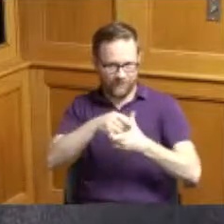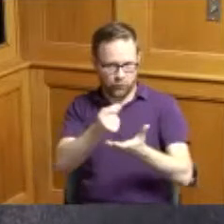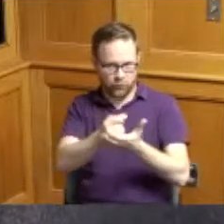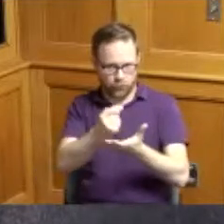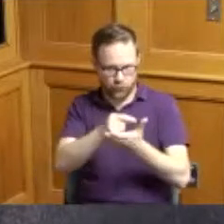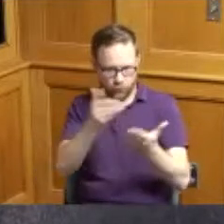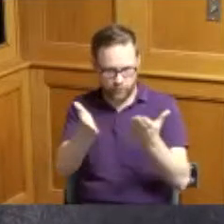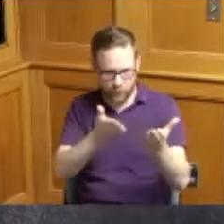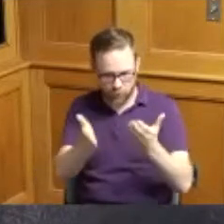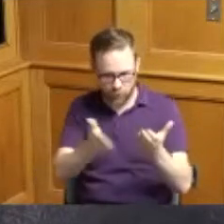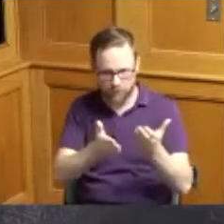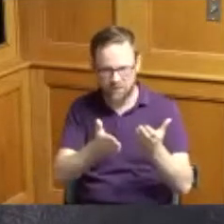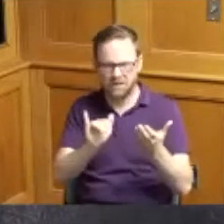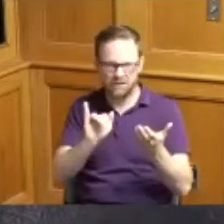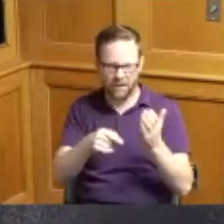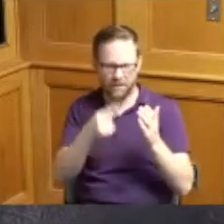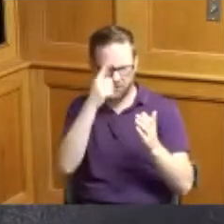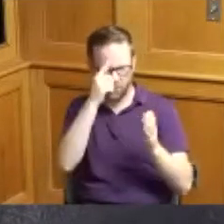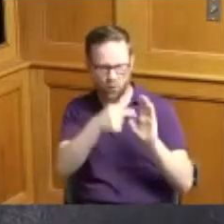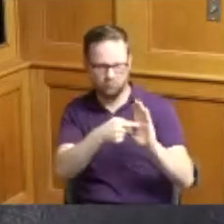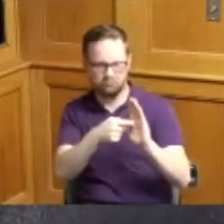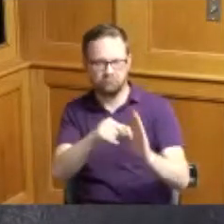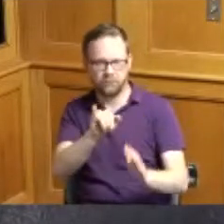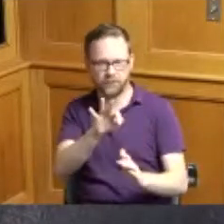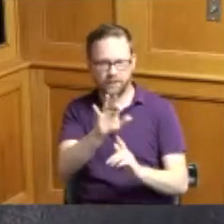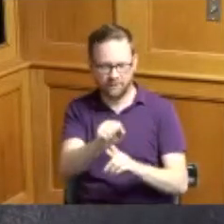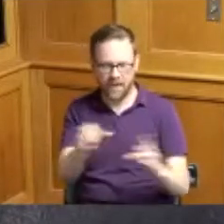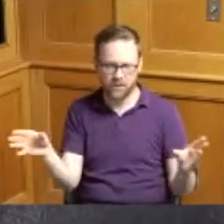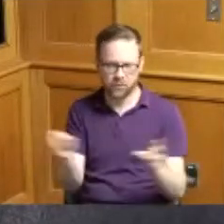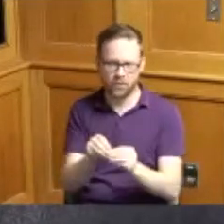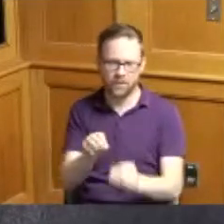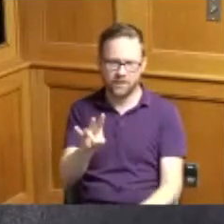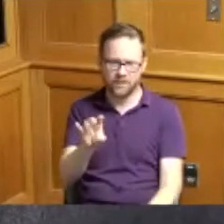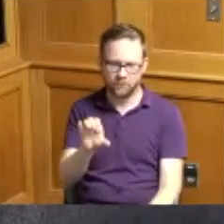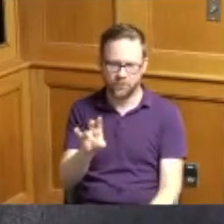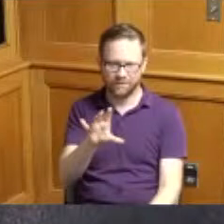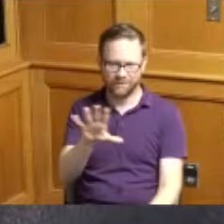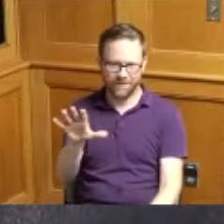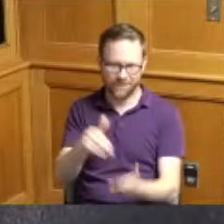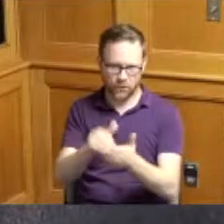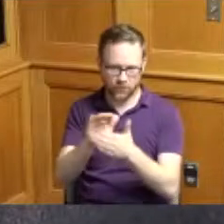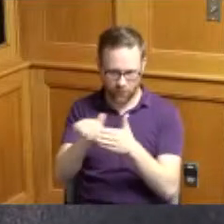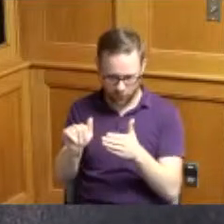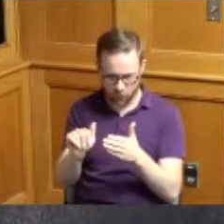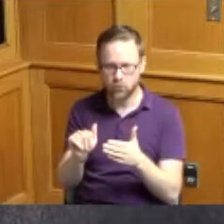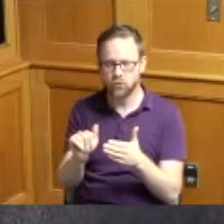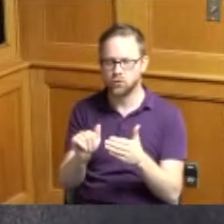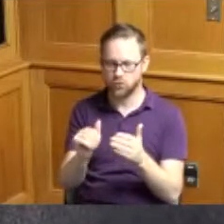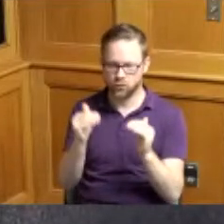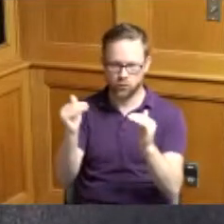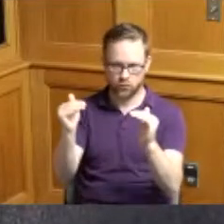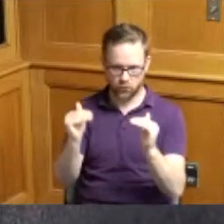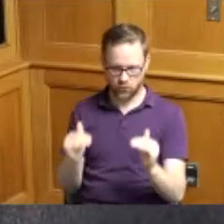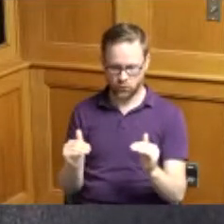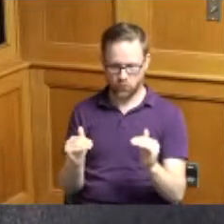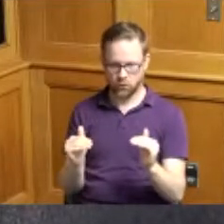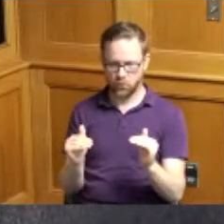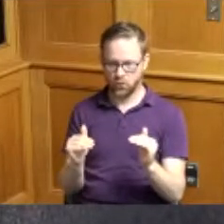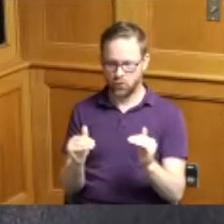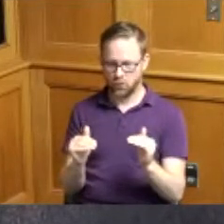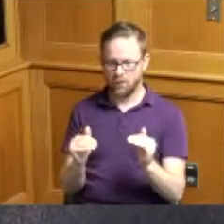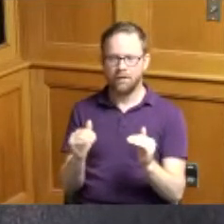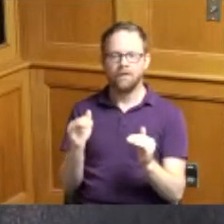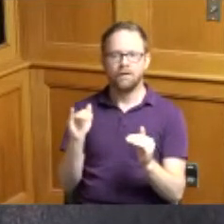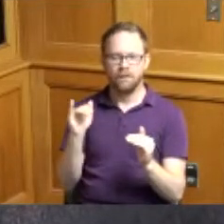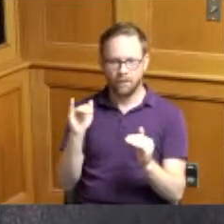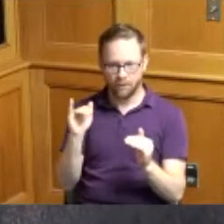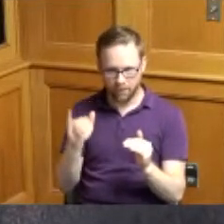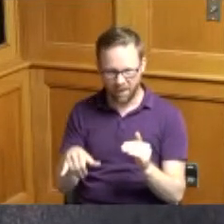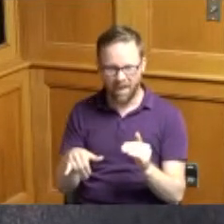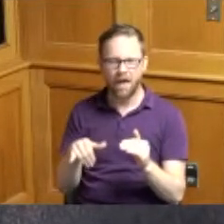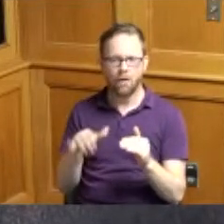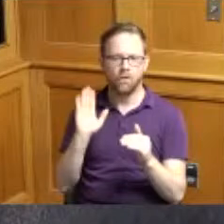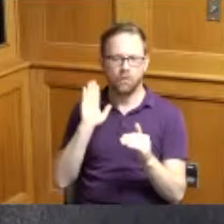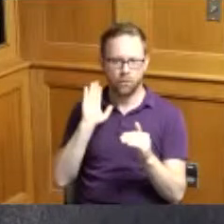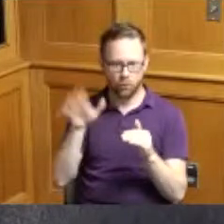on behalf of JFS for 775,000 and then below we have a petition for annexation the Treasurer's